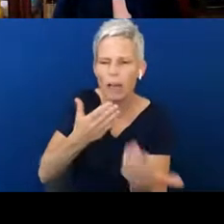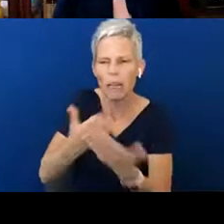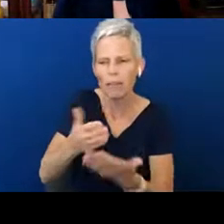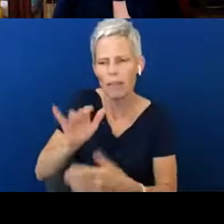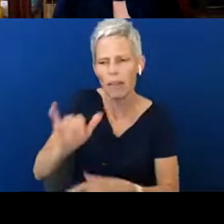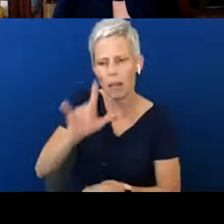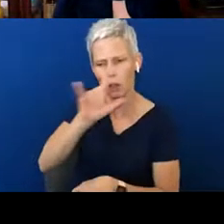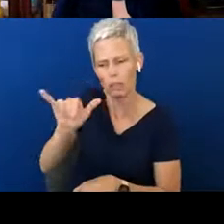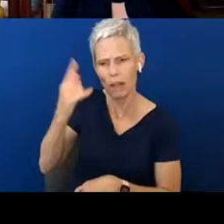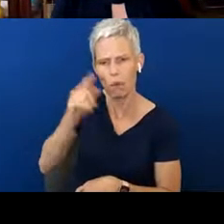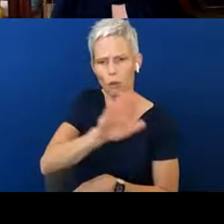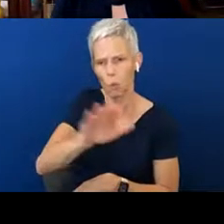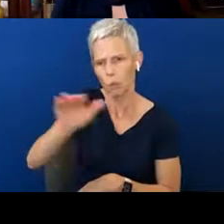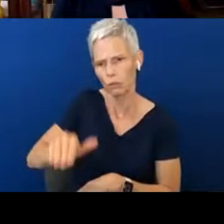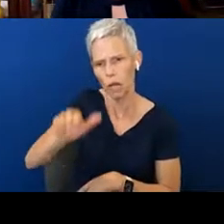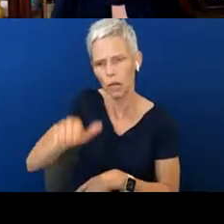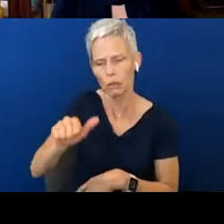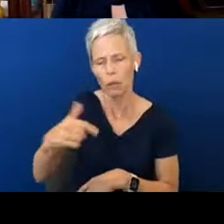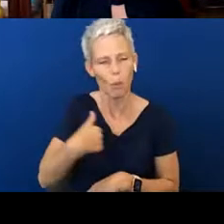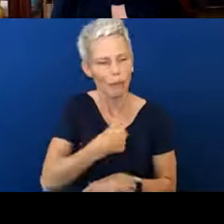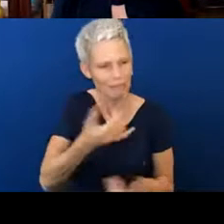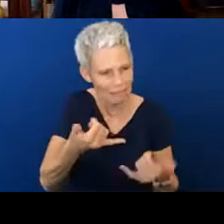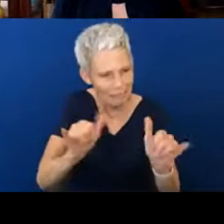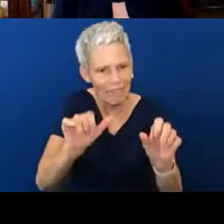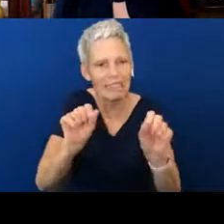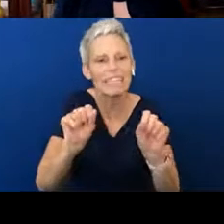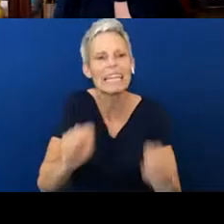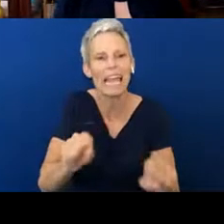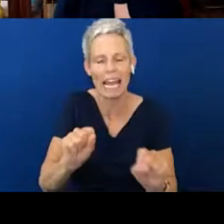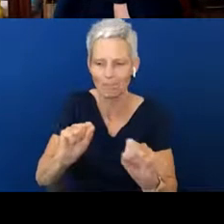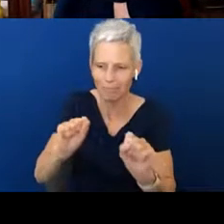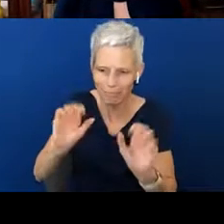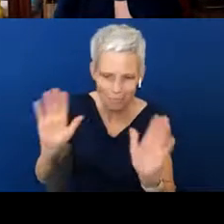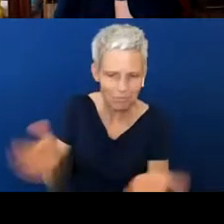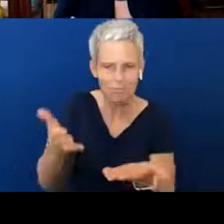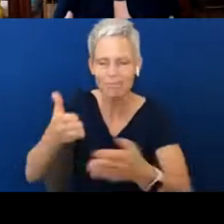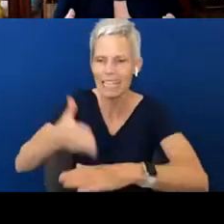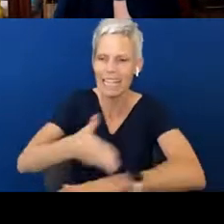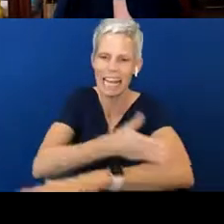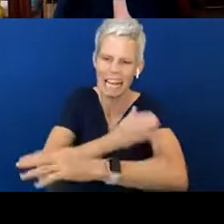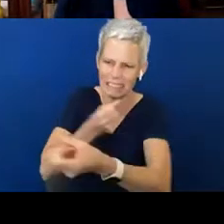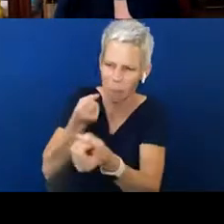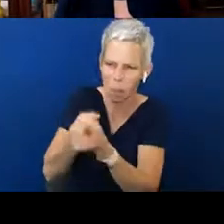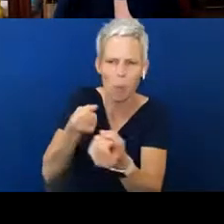To know that we can still enhance and we can still support and we can still do things for our child